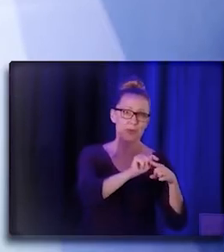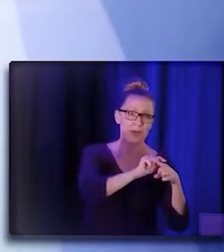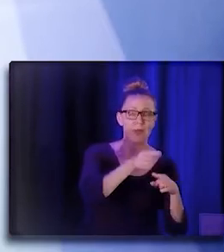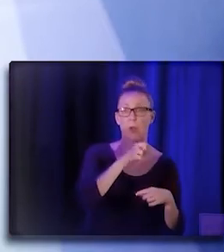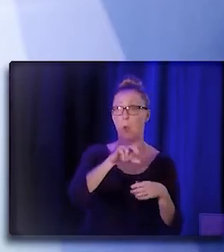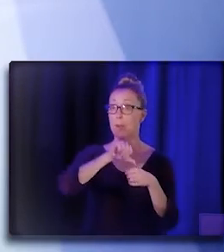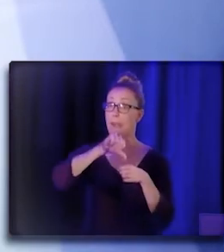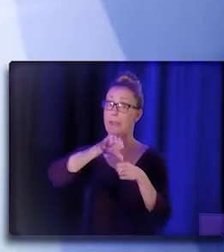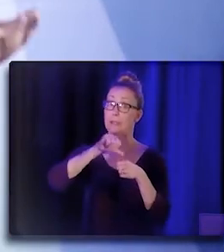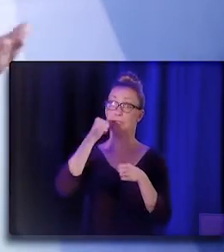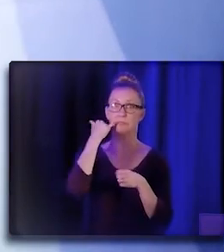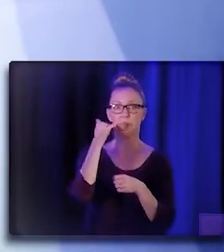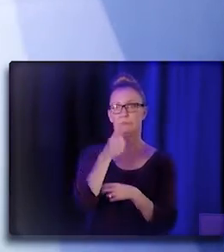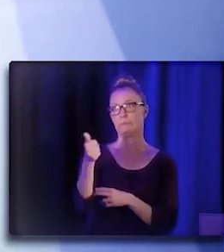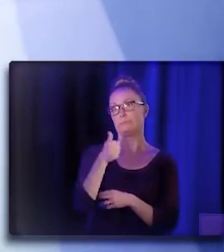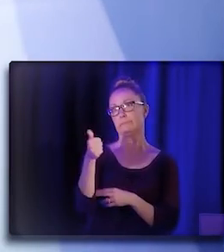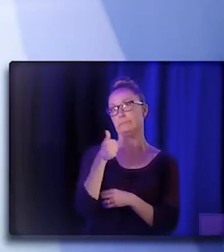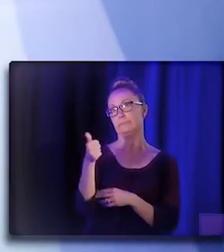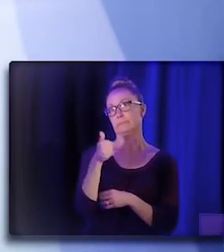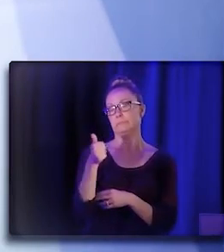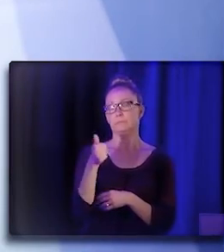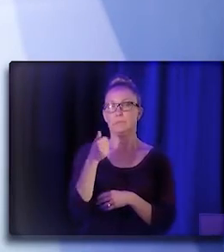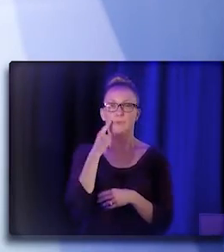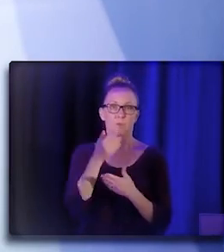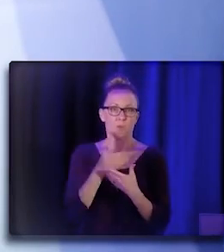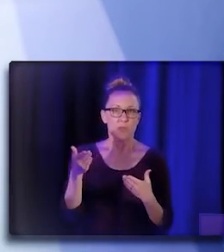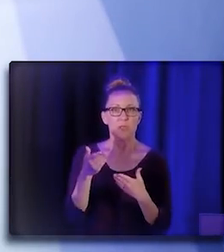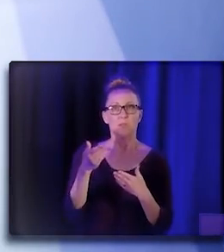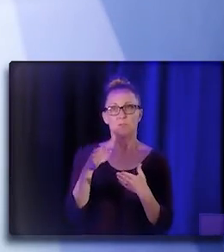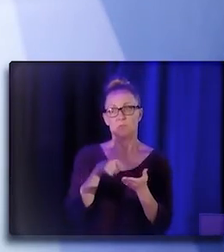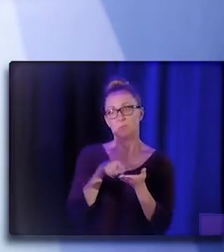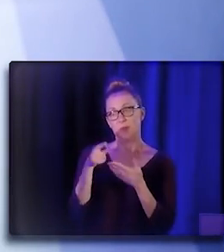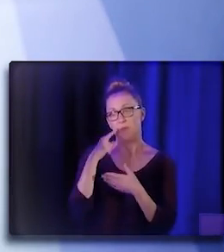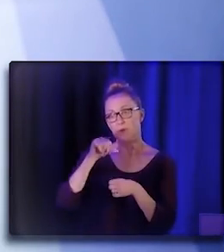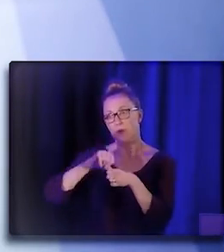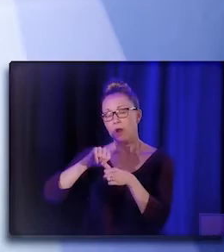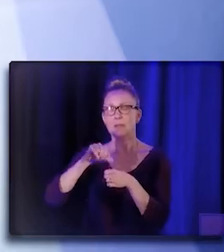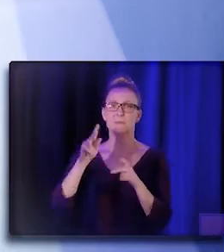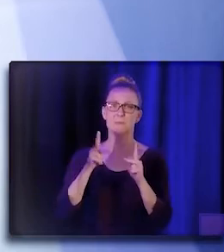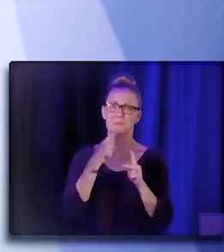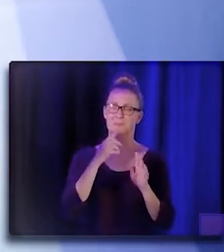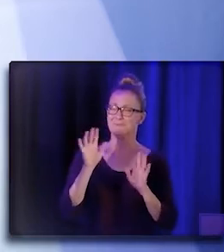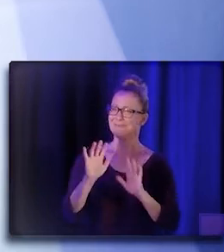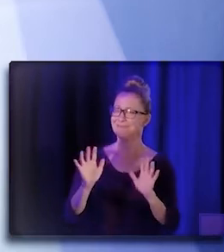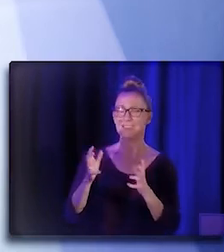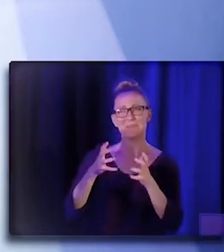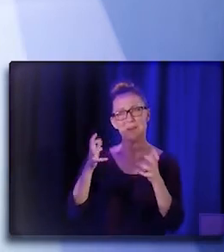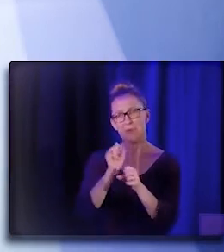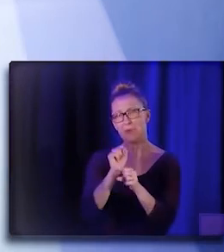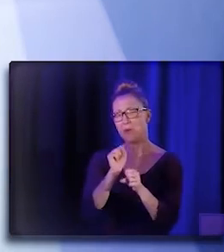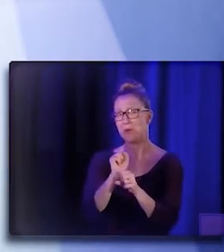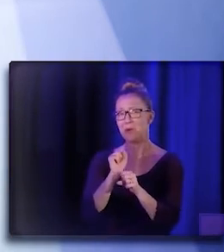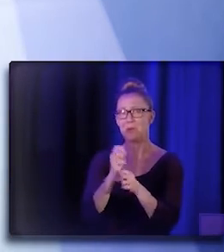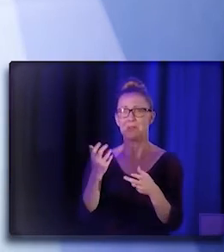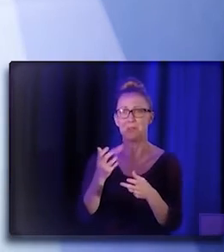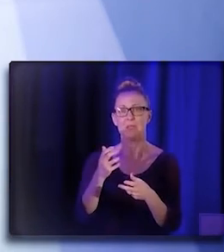going back and forth to community members. And folks are saying, you know, this is a lot of work. Healers need healing too.